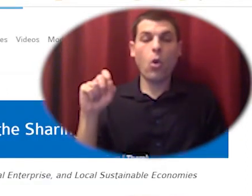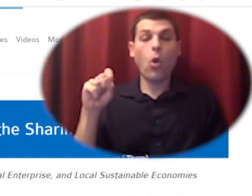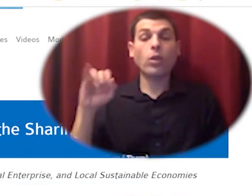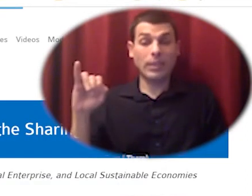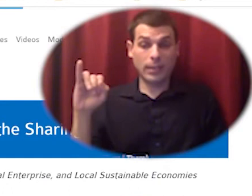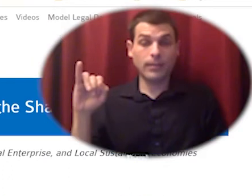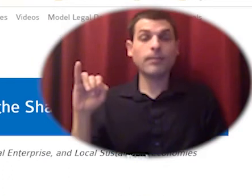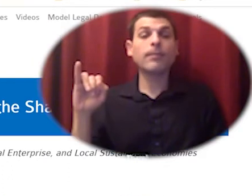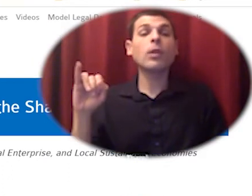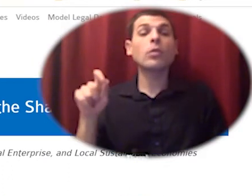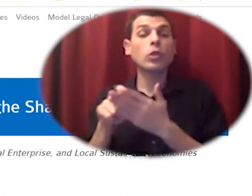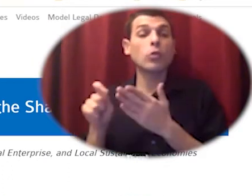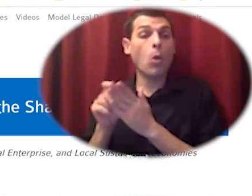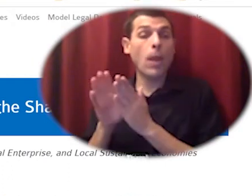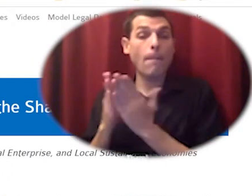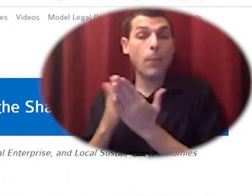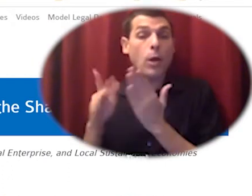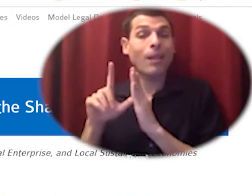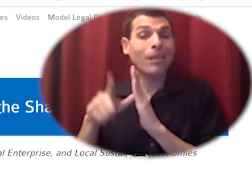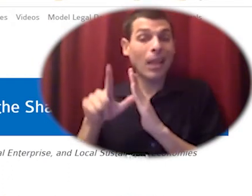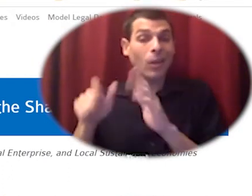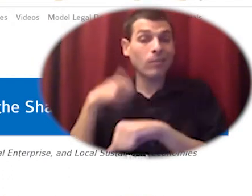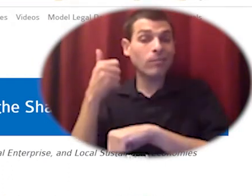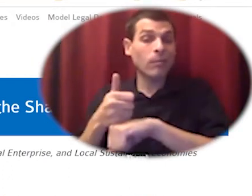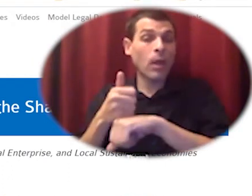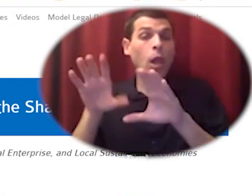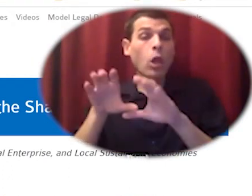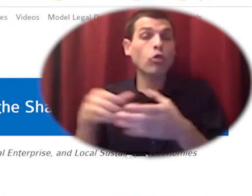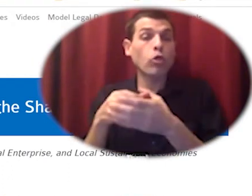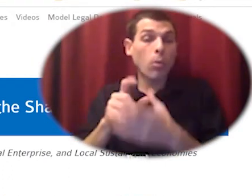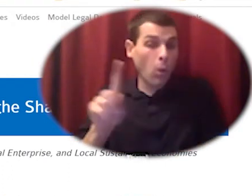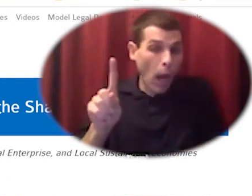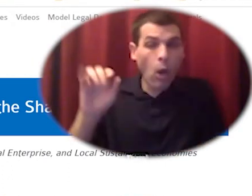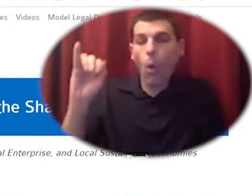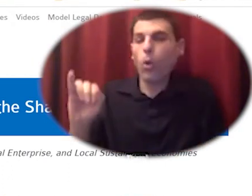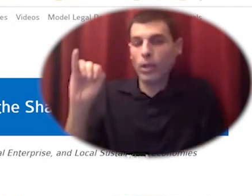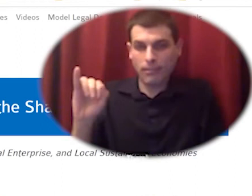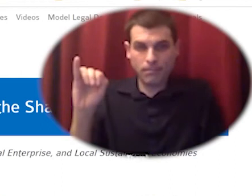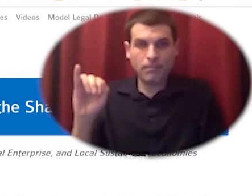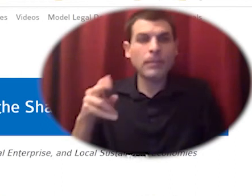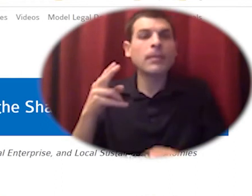in east oakland and i'll tell you more about what they've been up to but you can see on their